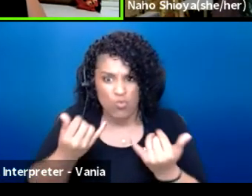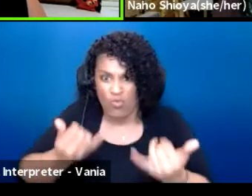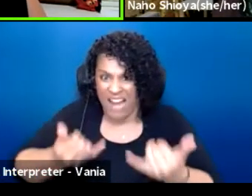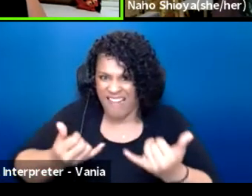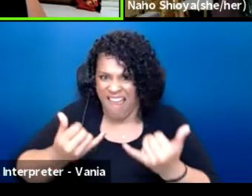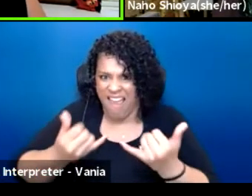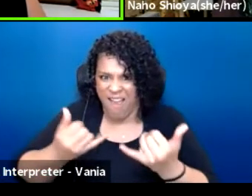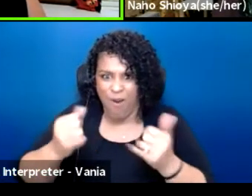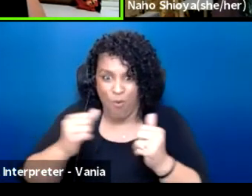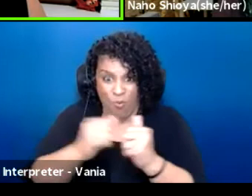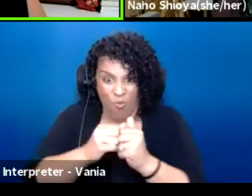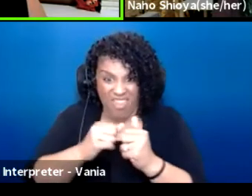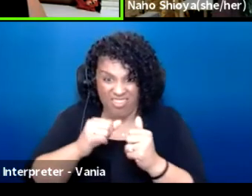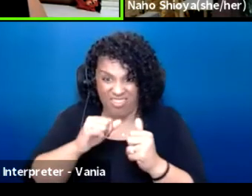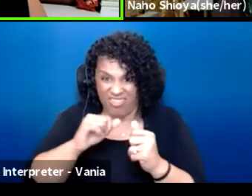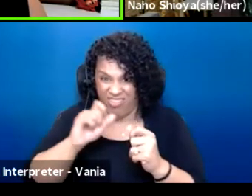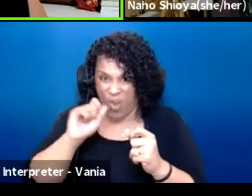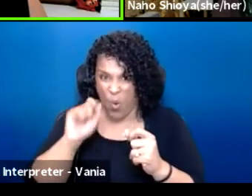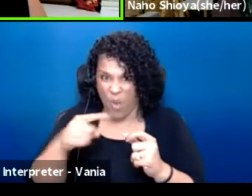with the big questions that we are all facing.